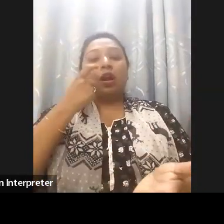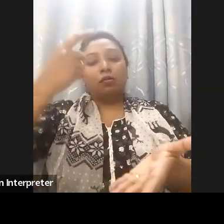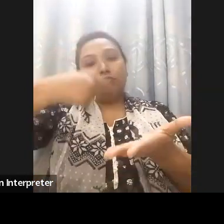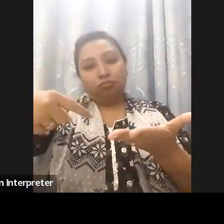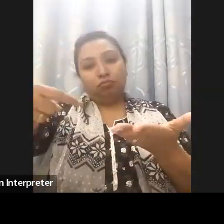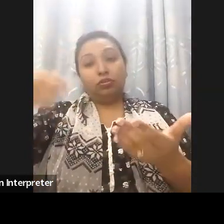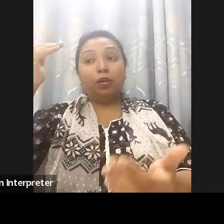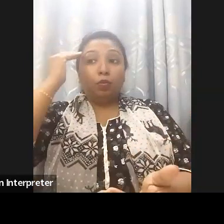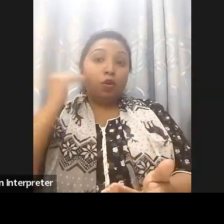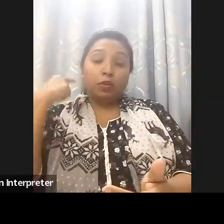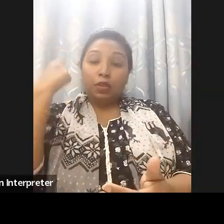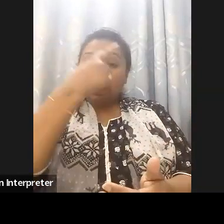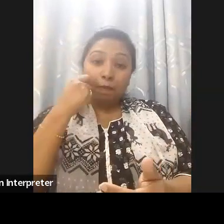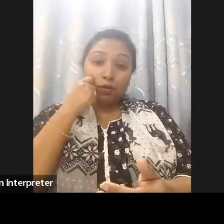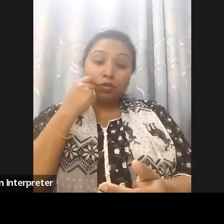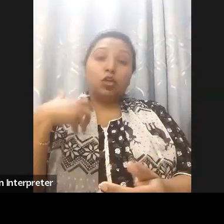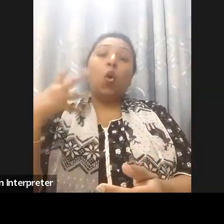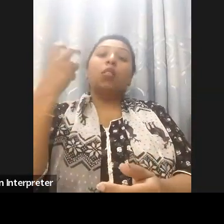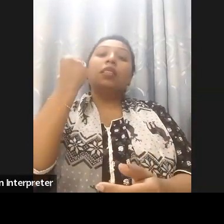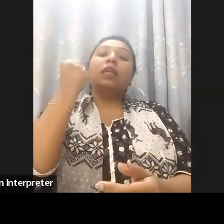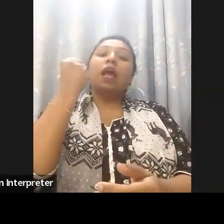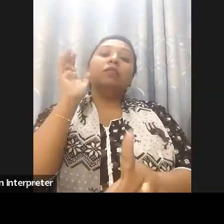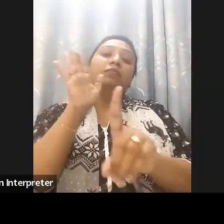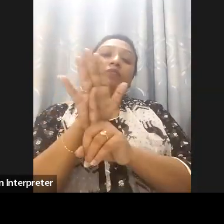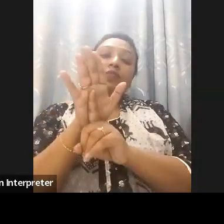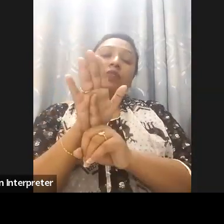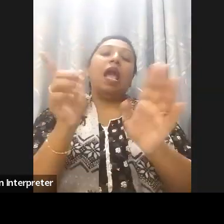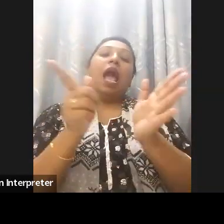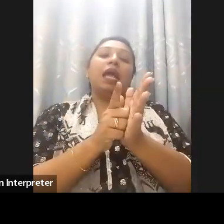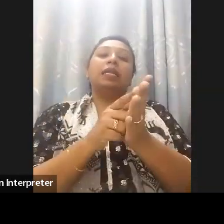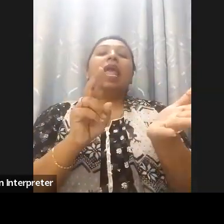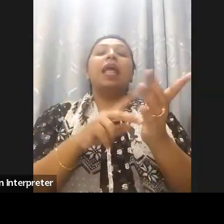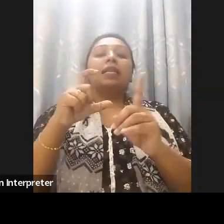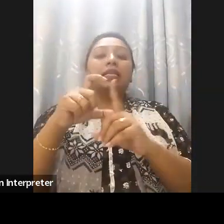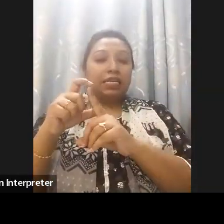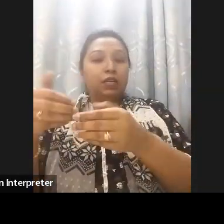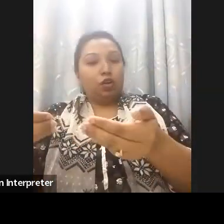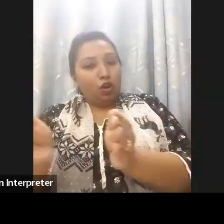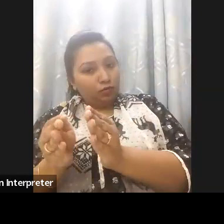Rights and Protection Act, Neurodevelopment Trust - as you know neurodevelopment disabilities is